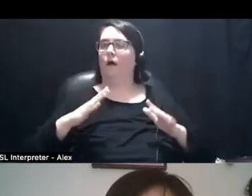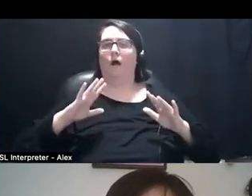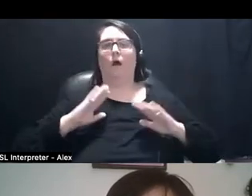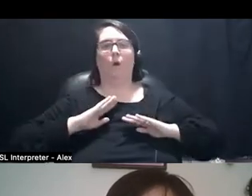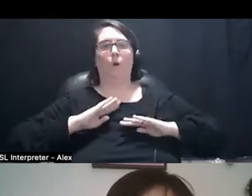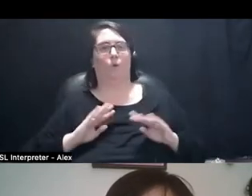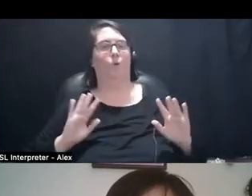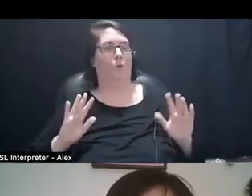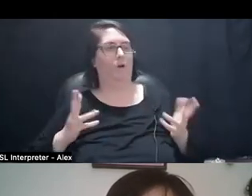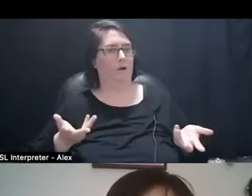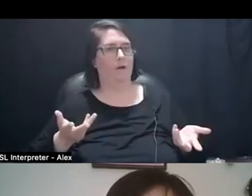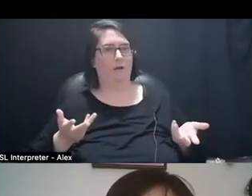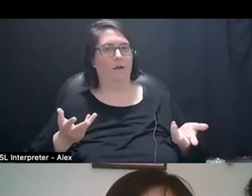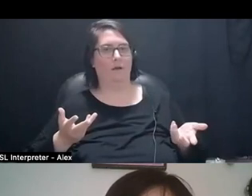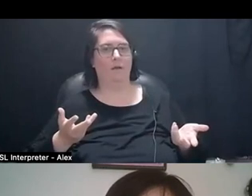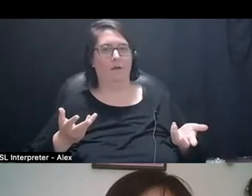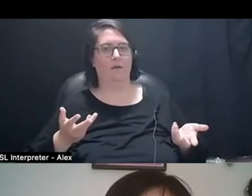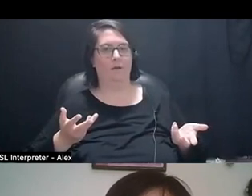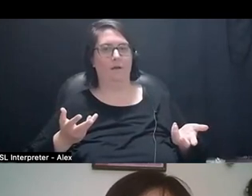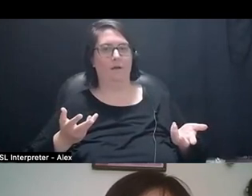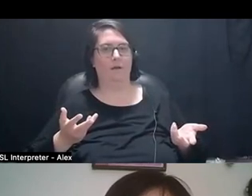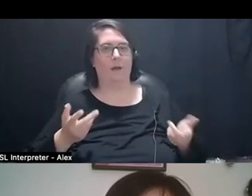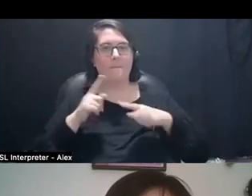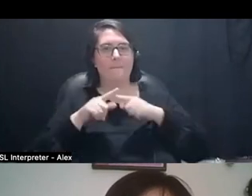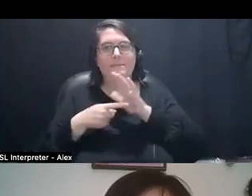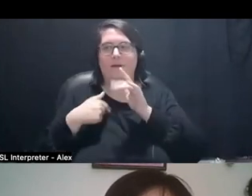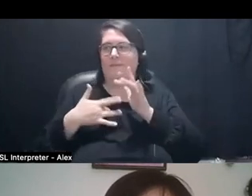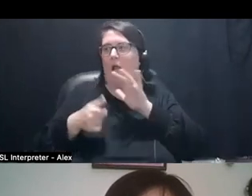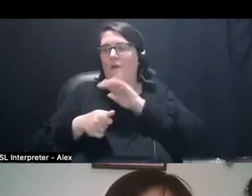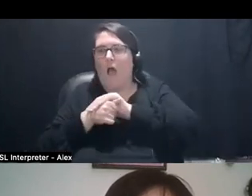that's, it feels like, like I'm hiding them away sometimes or I'm like hiding the labor.